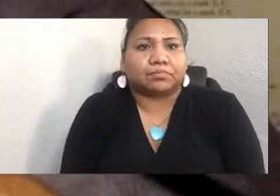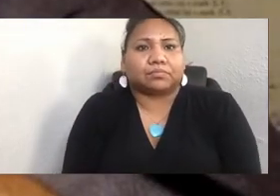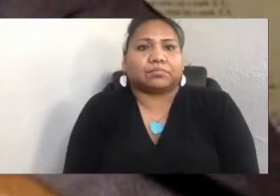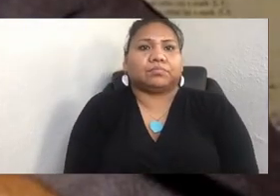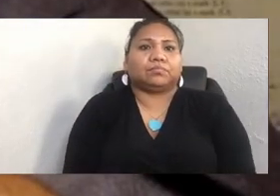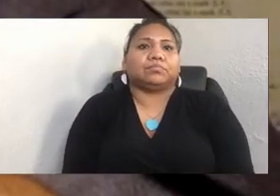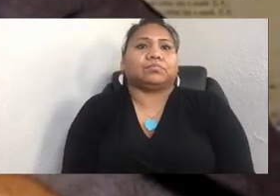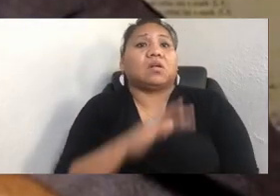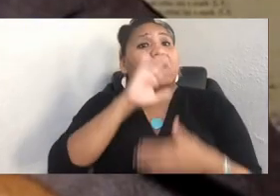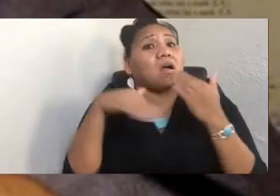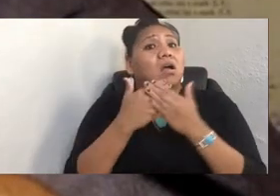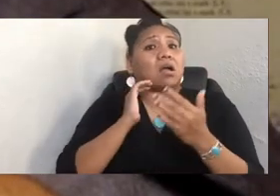and I'll post it in chat right now.